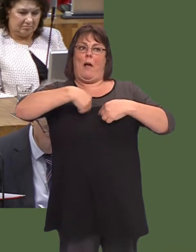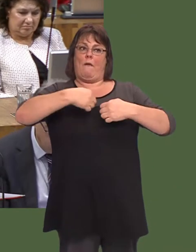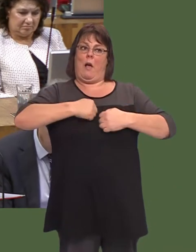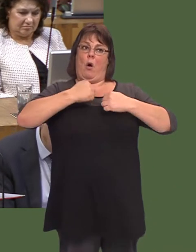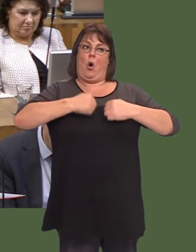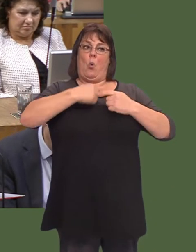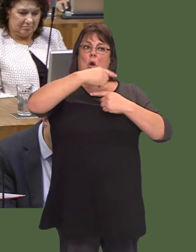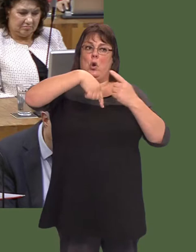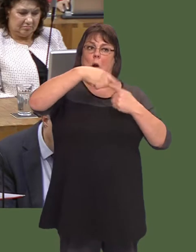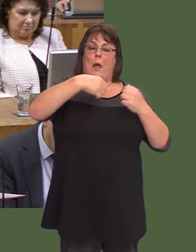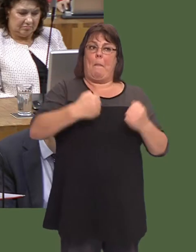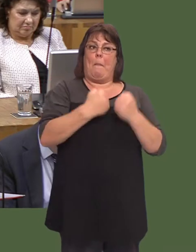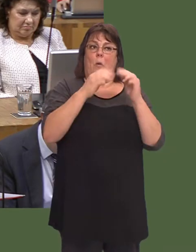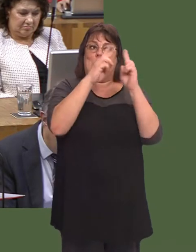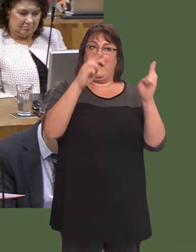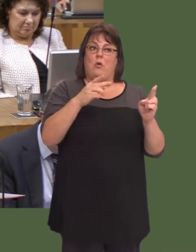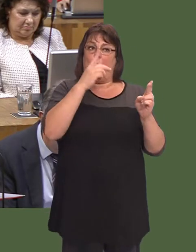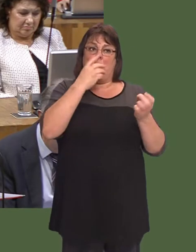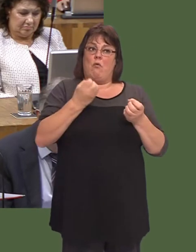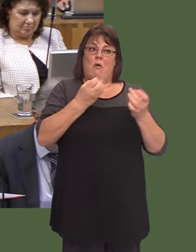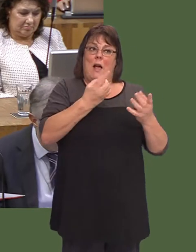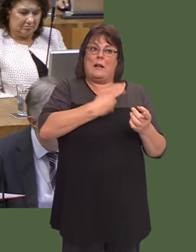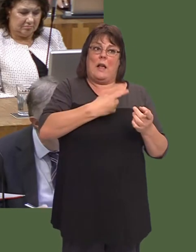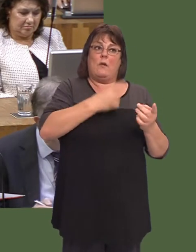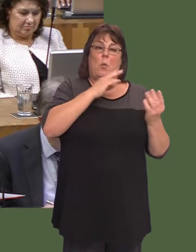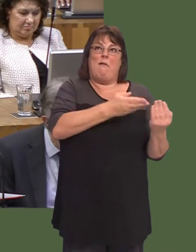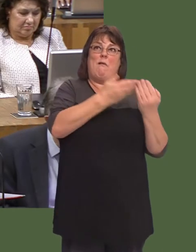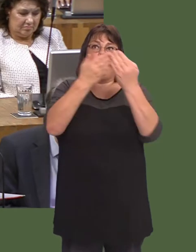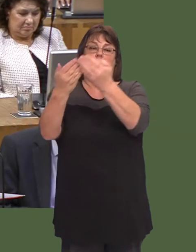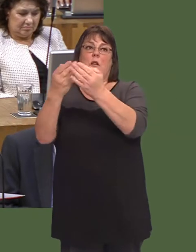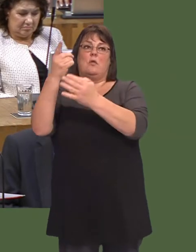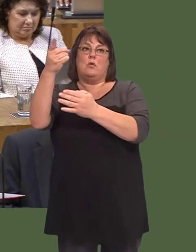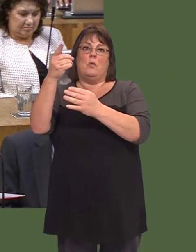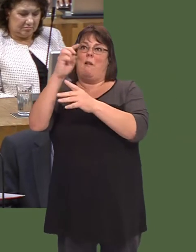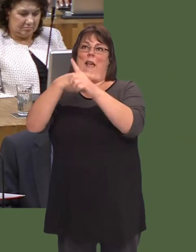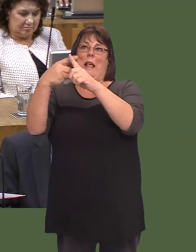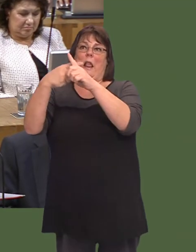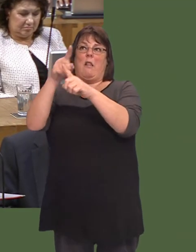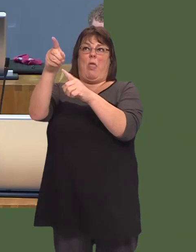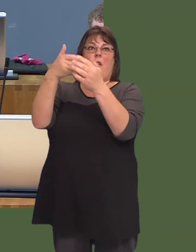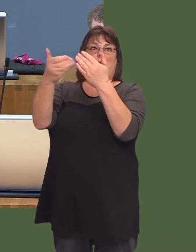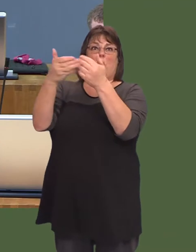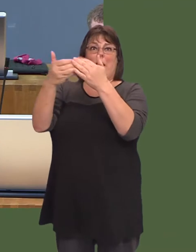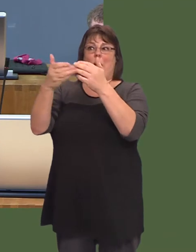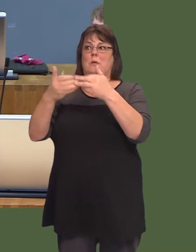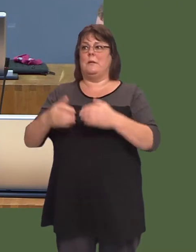power station, and we donít have our own disposal facilities; we rely on England to deal with the waste that comes from Wylfa. Sian Gwenllian: 3.